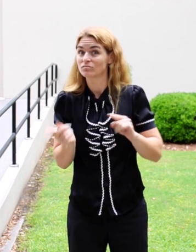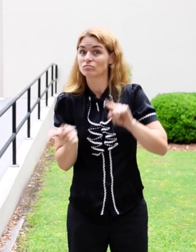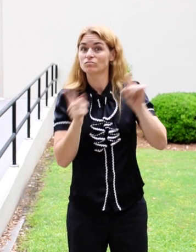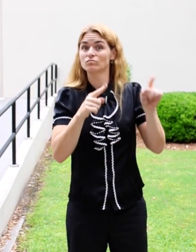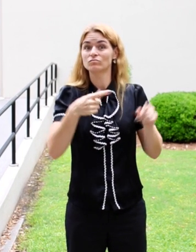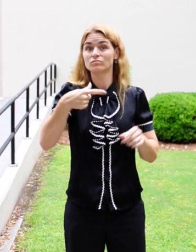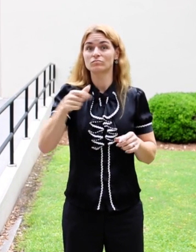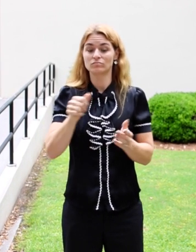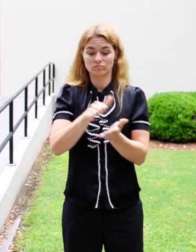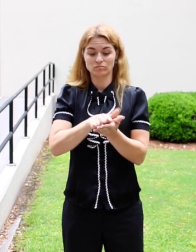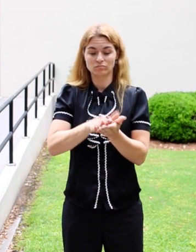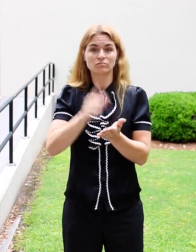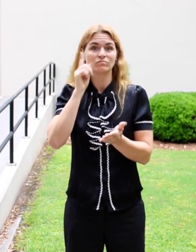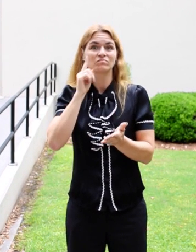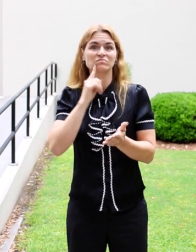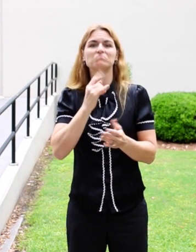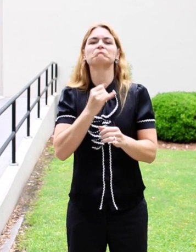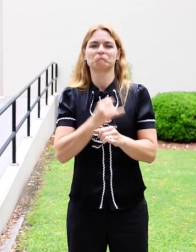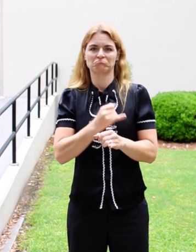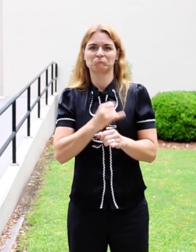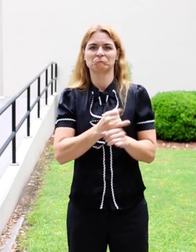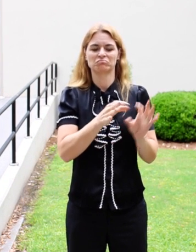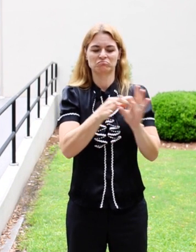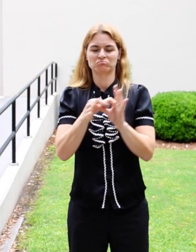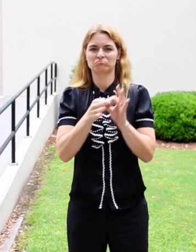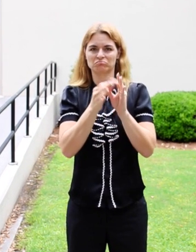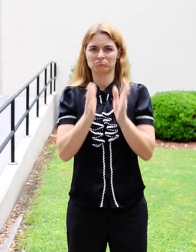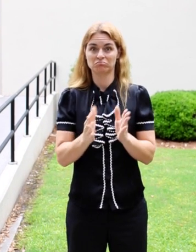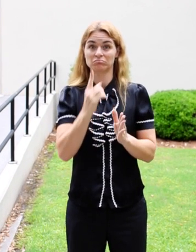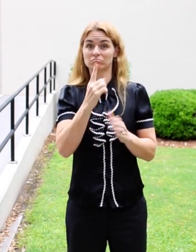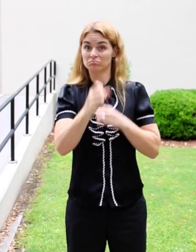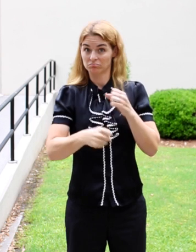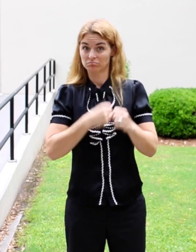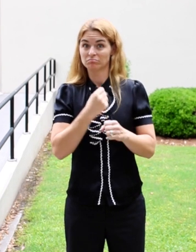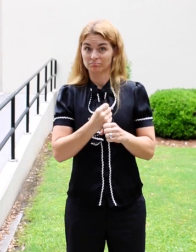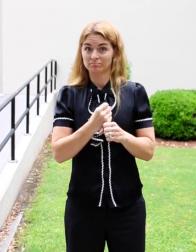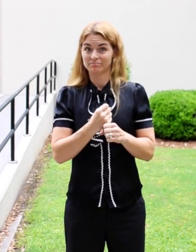at the Georgia School for the Deaf, a residential school, as a coordinator for one year.